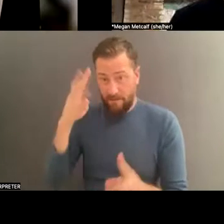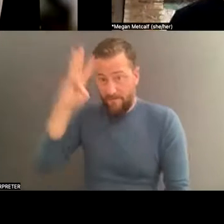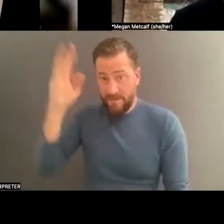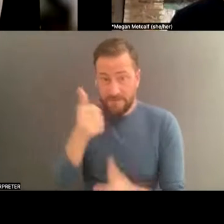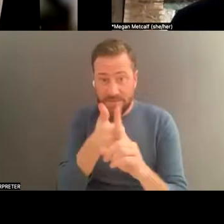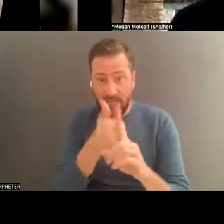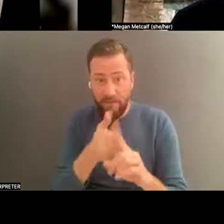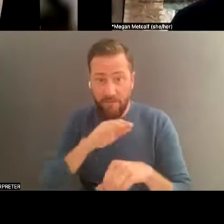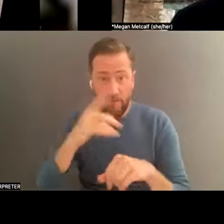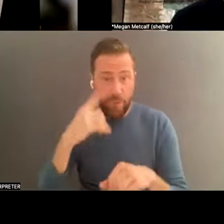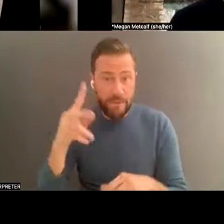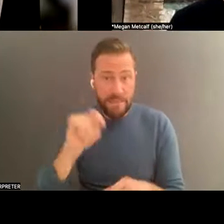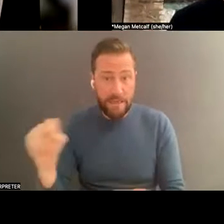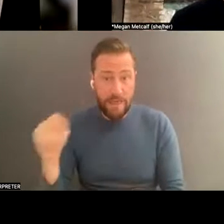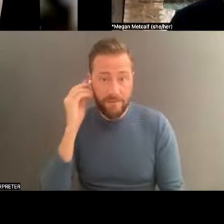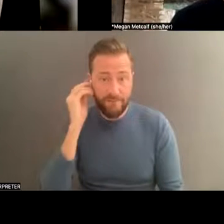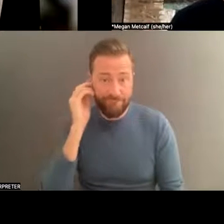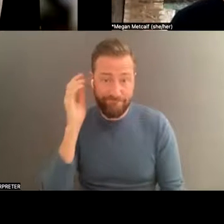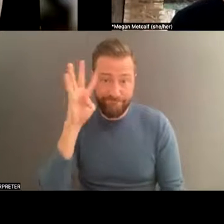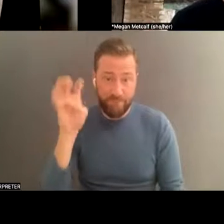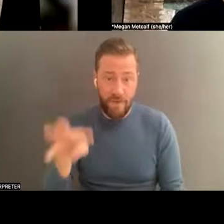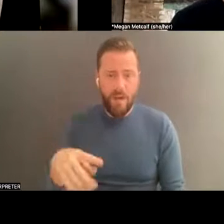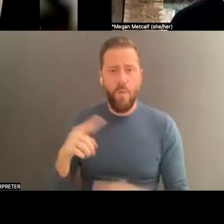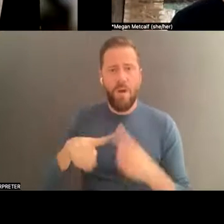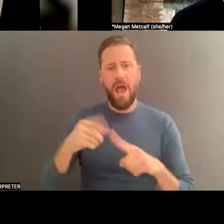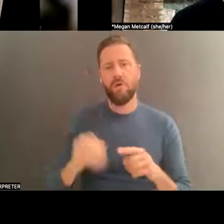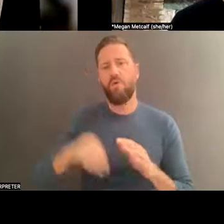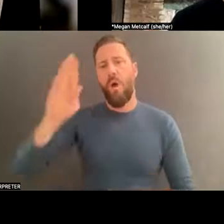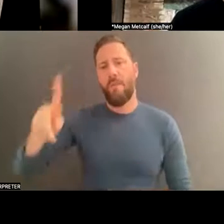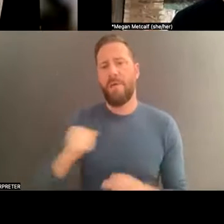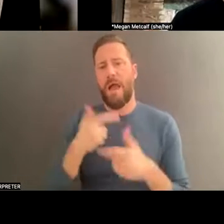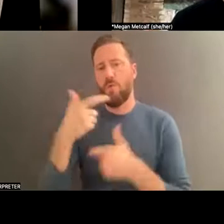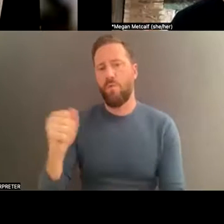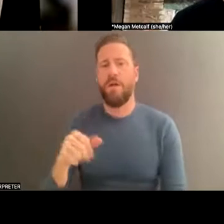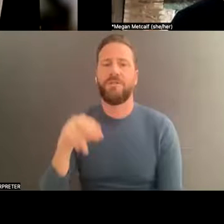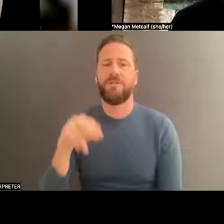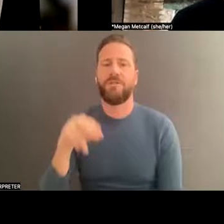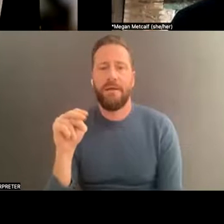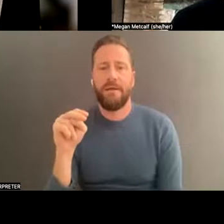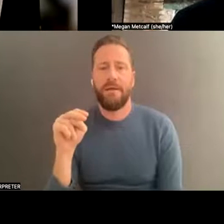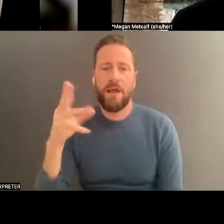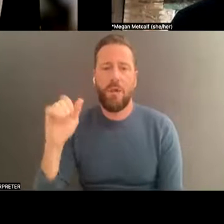, I watched B Jangles, I watched Sam